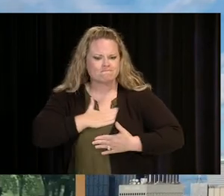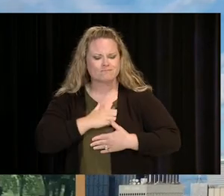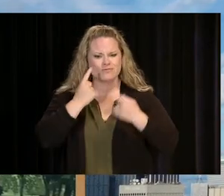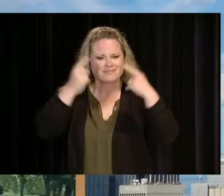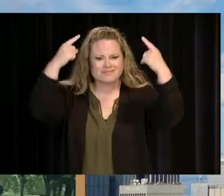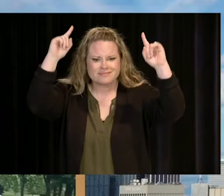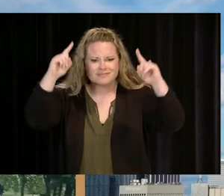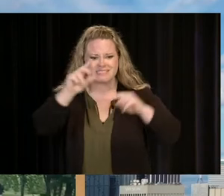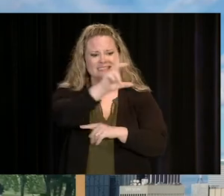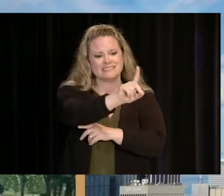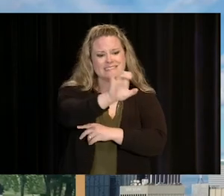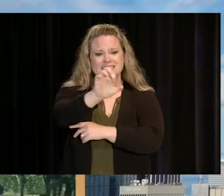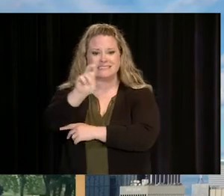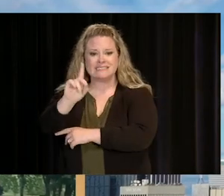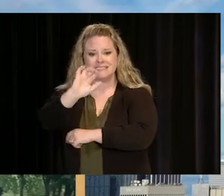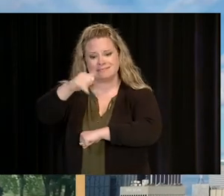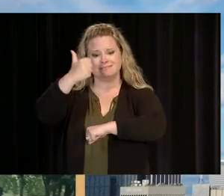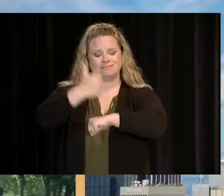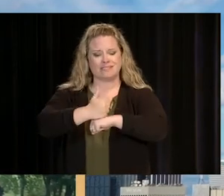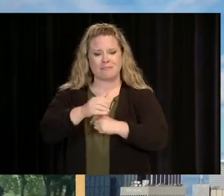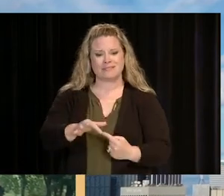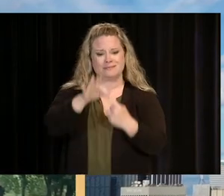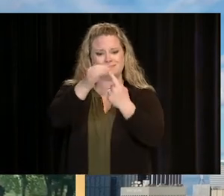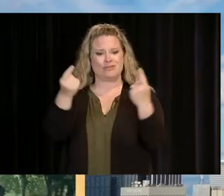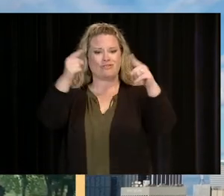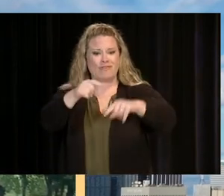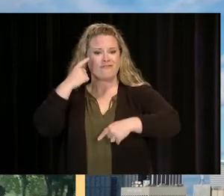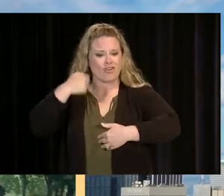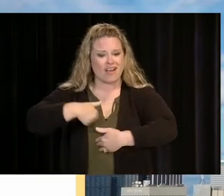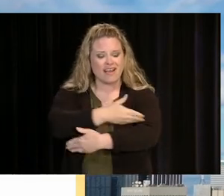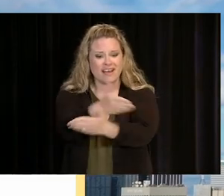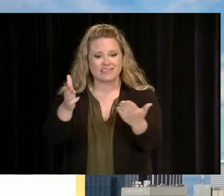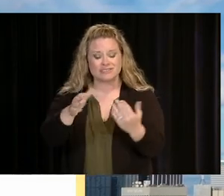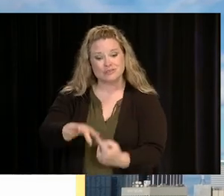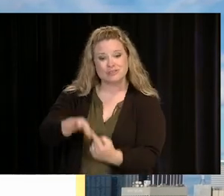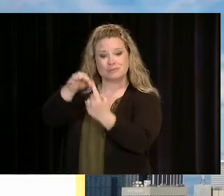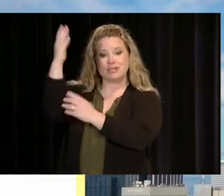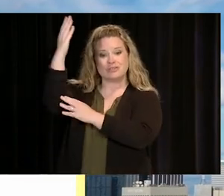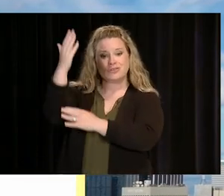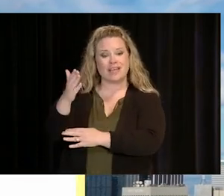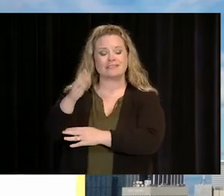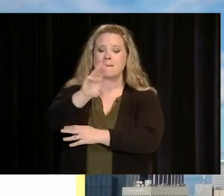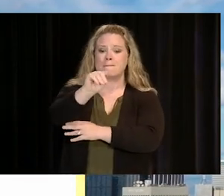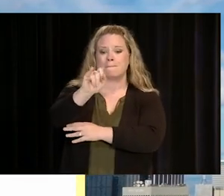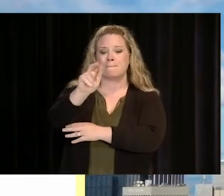DCCCD HAVE PUT TOGETHER A SPECIAL EVENT JUST FOR US. WITH A SPECIAL GUEST, MARK CUBAN.